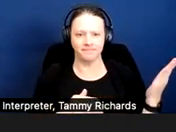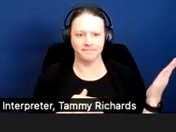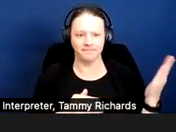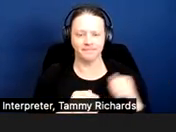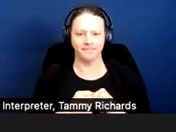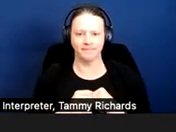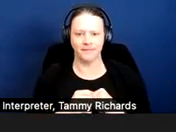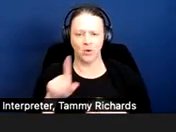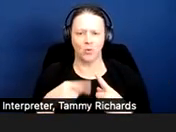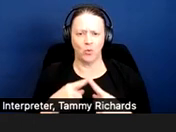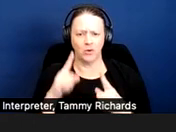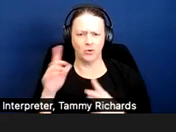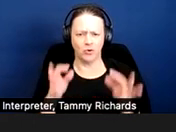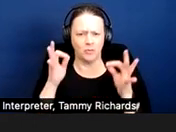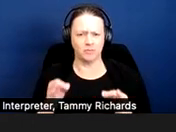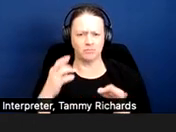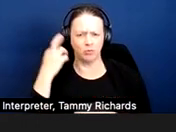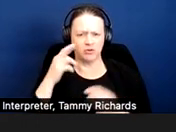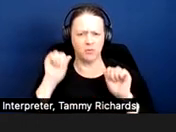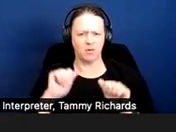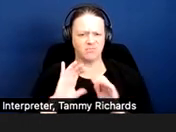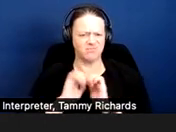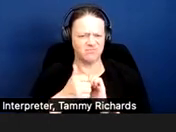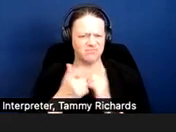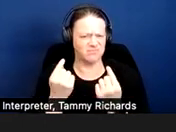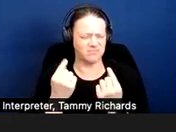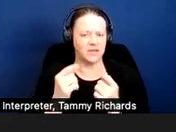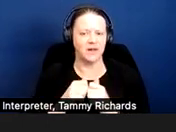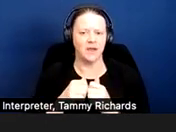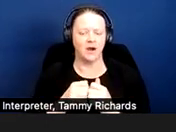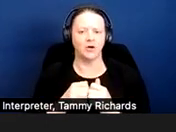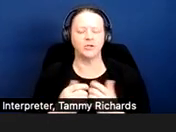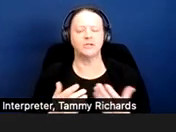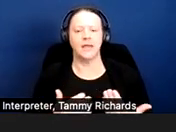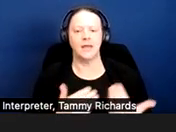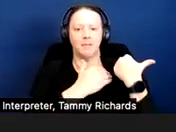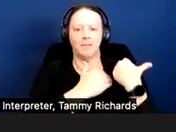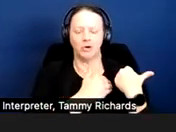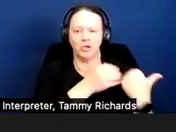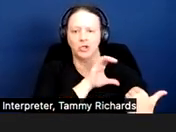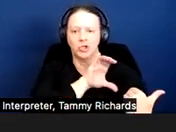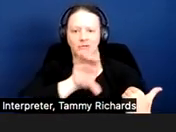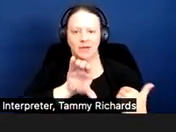In determining what is reasonable, there is a burden-shifting approach in the Ninth Circuit, which includes California.